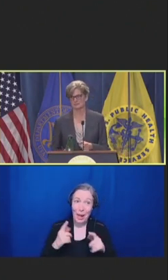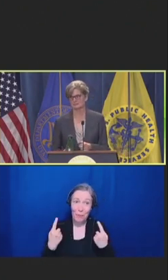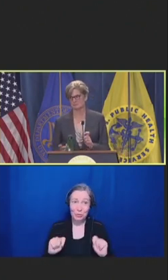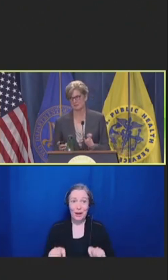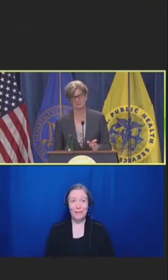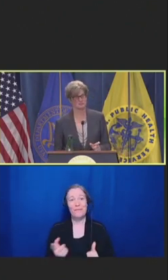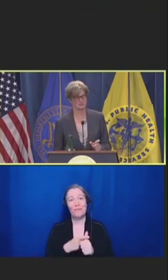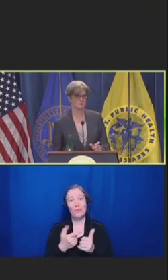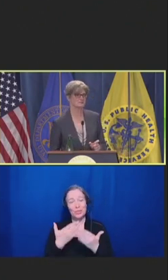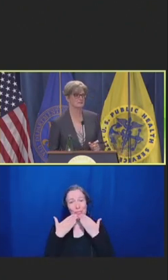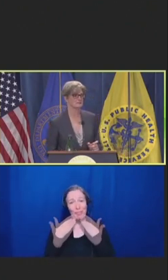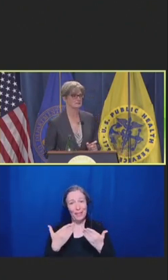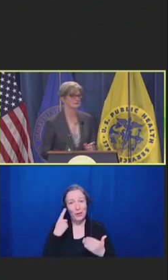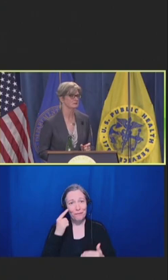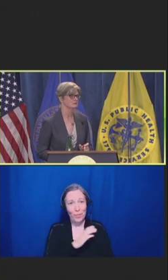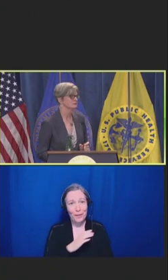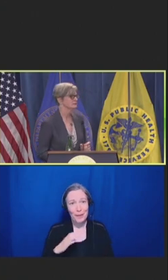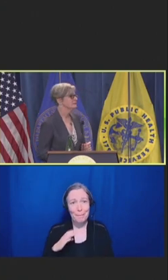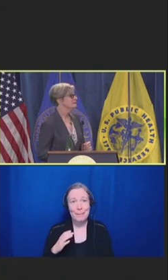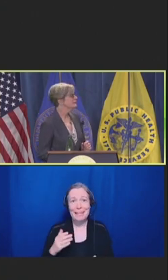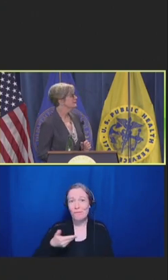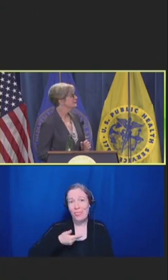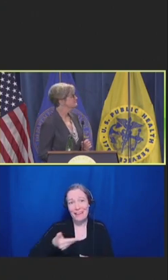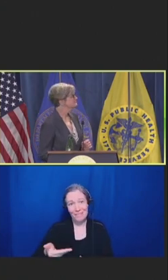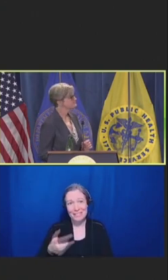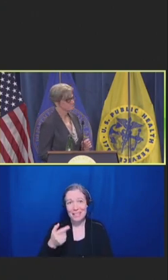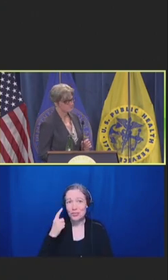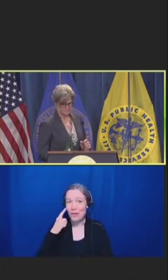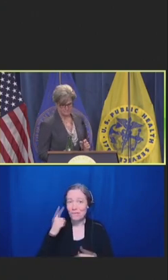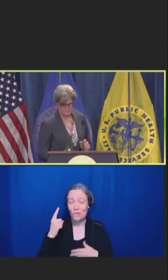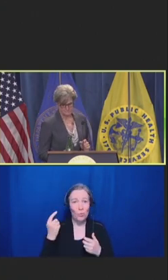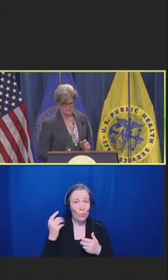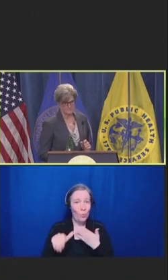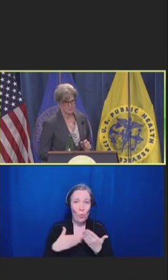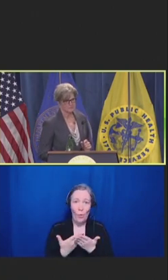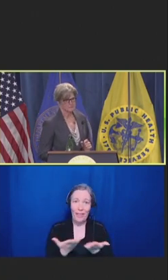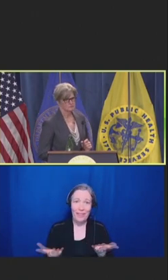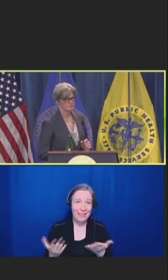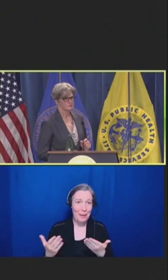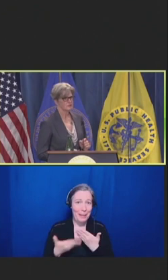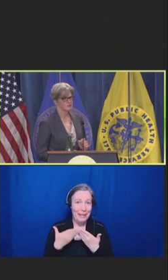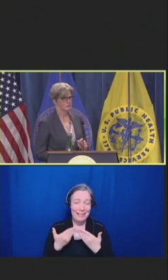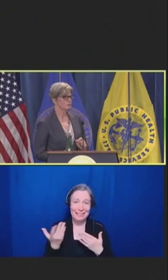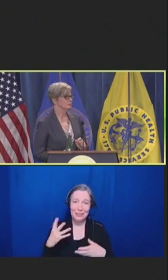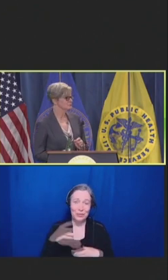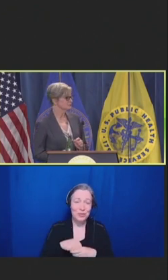that made us so easy to get in here. So, I'm going to talk about moral injury.